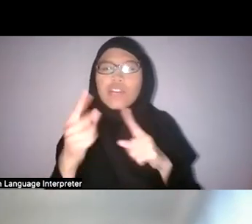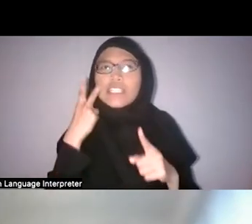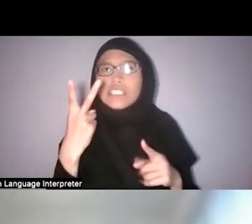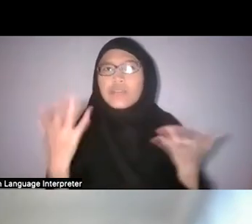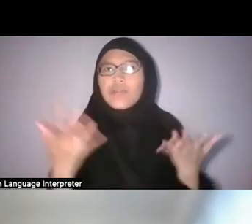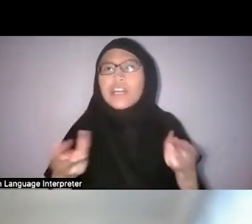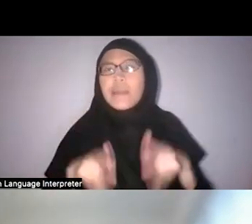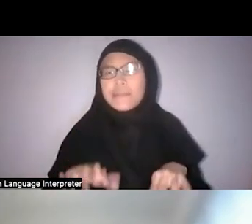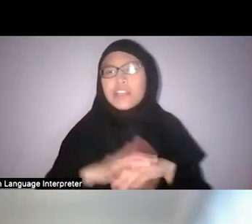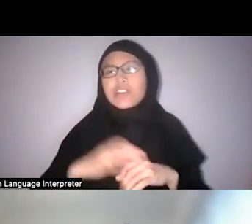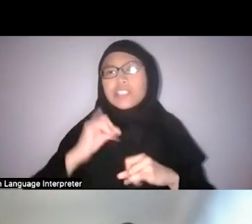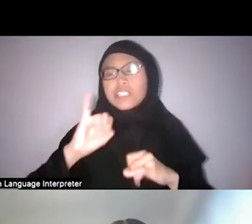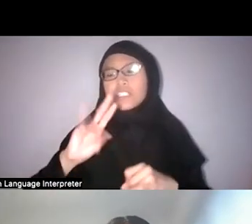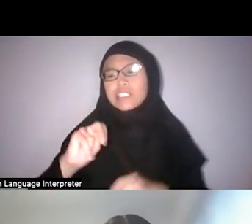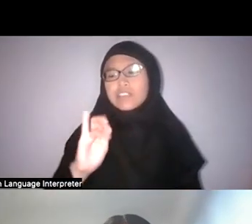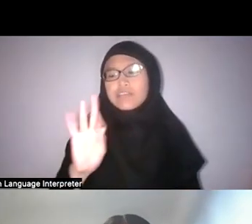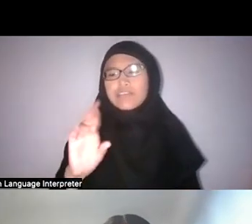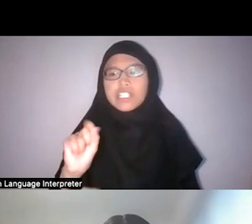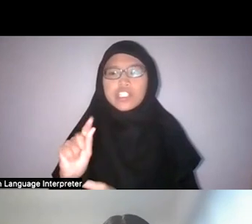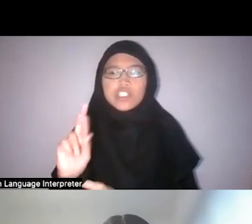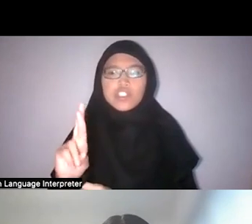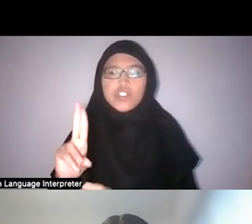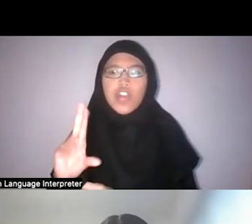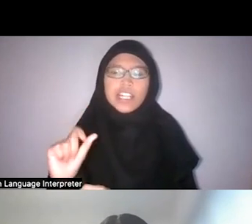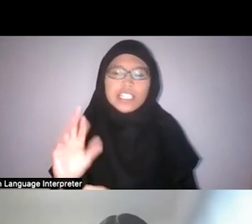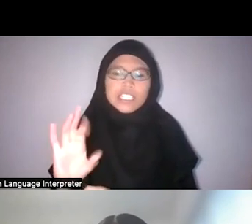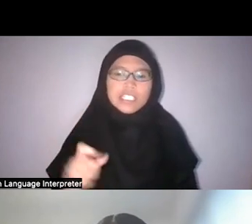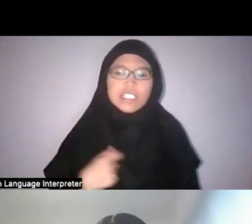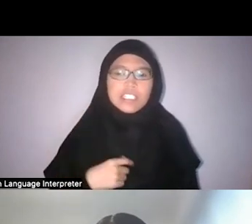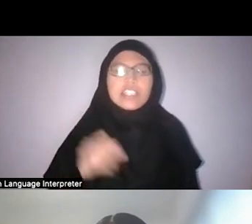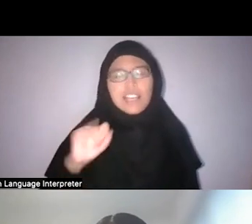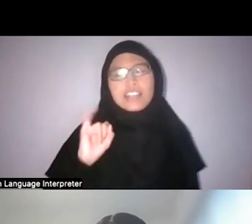Faris: Exactly. I think I was kind of asking this question because